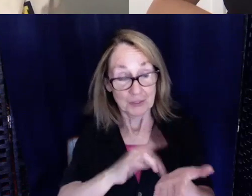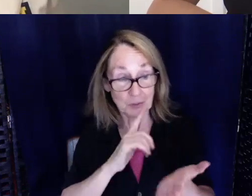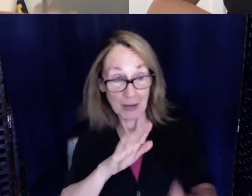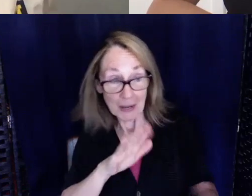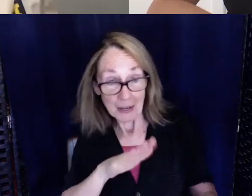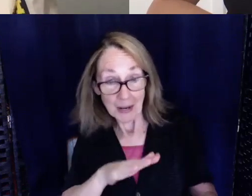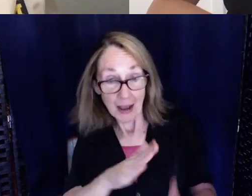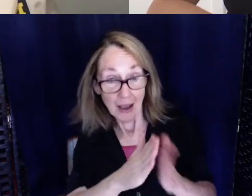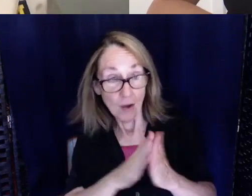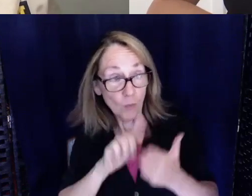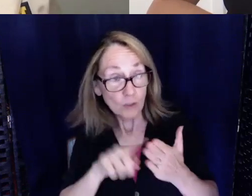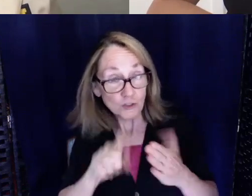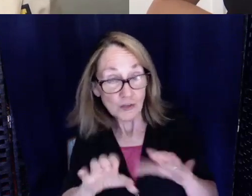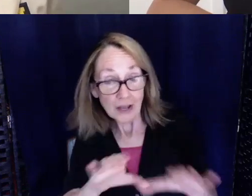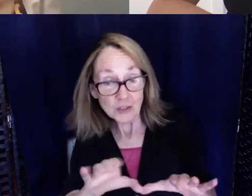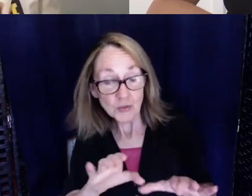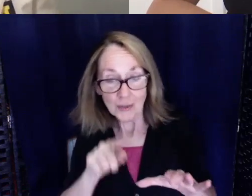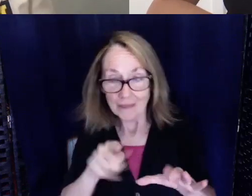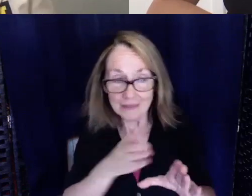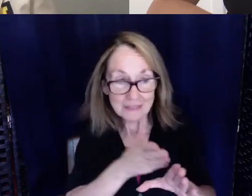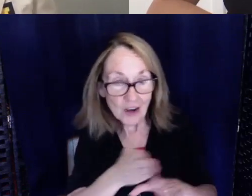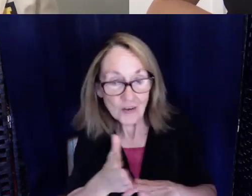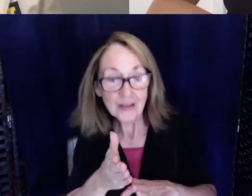what should I do in this area and give me some advice.